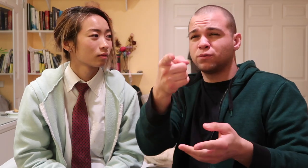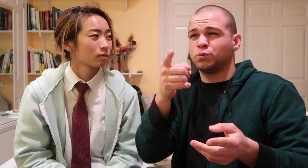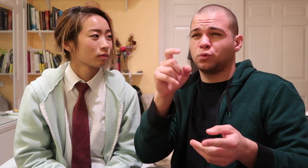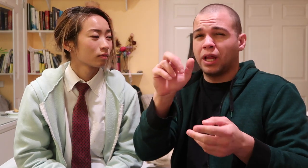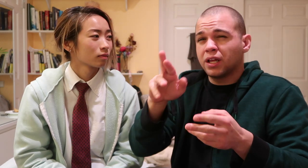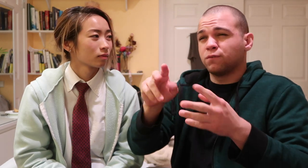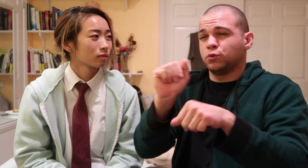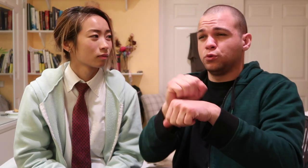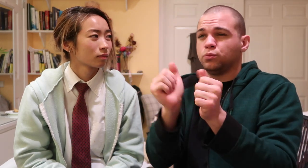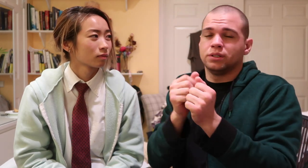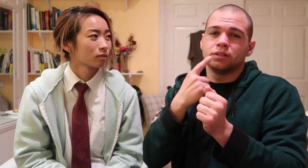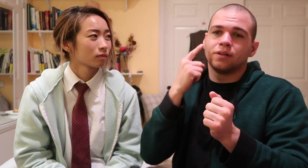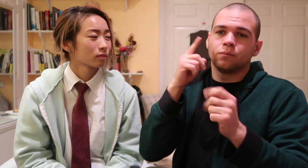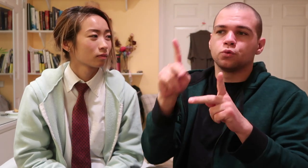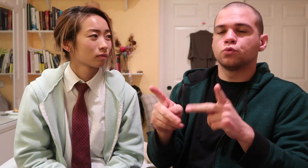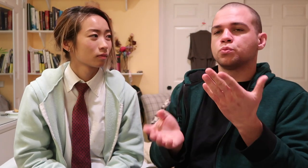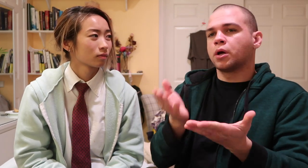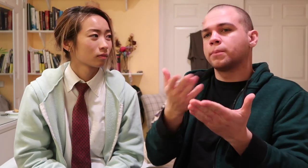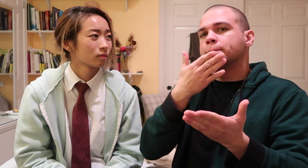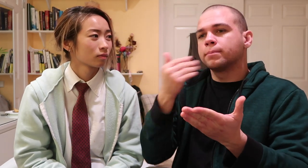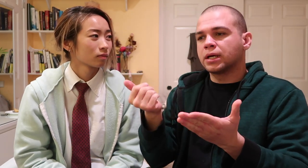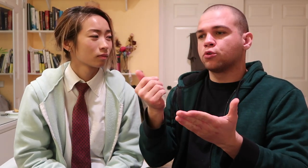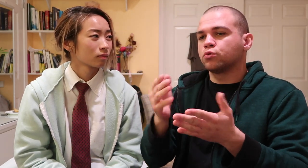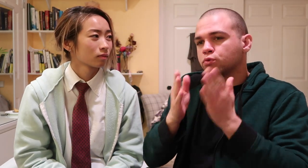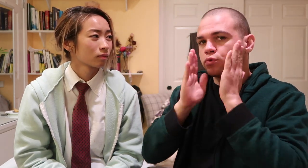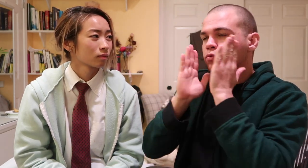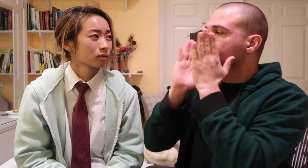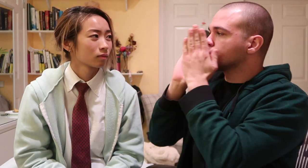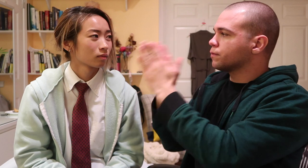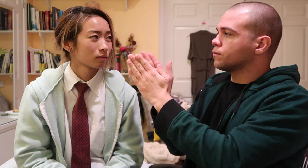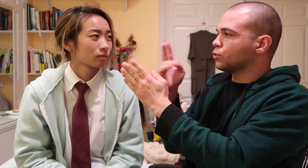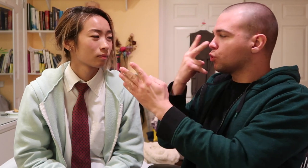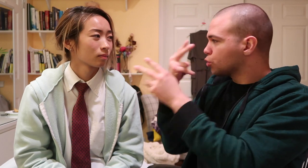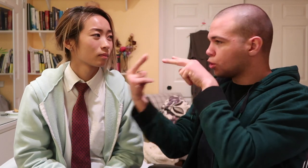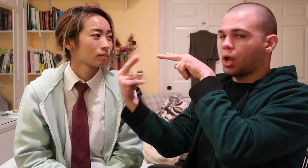so if you are ever working with a Deaf person it might be better to look at them with eye contact